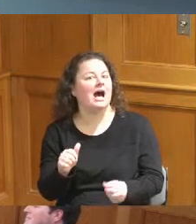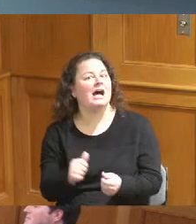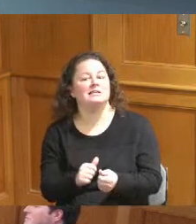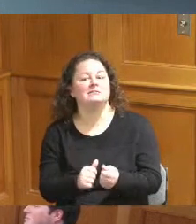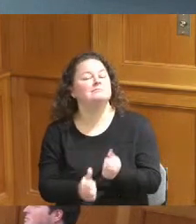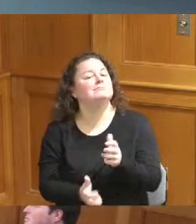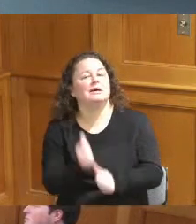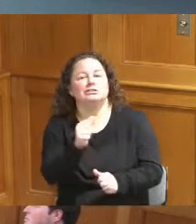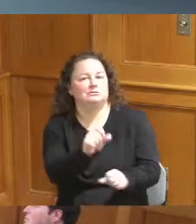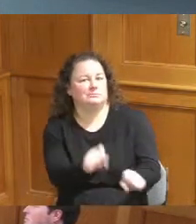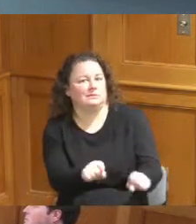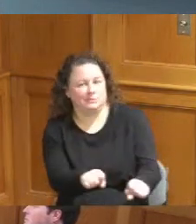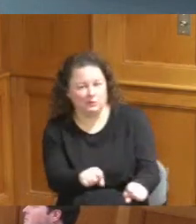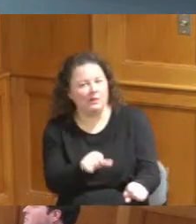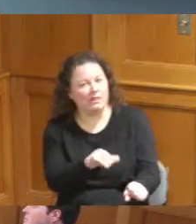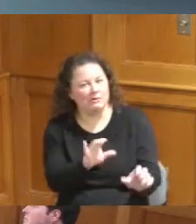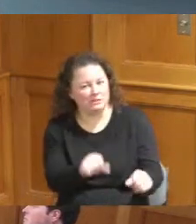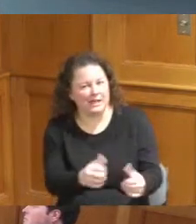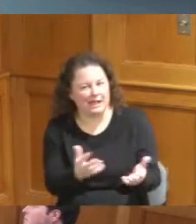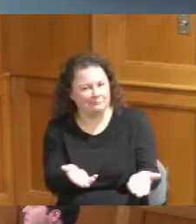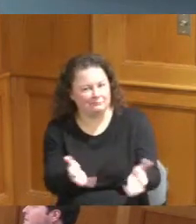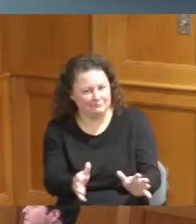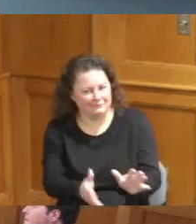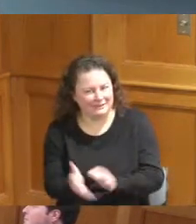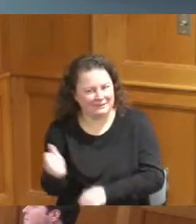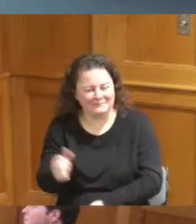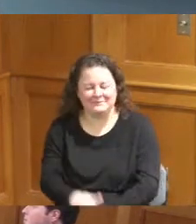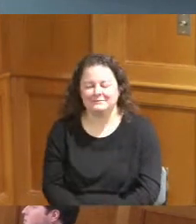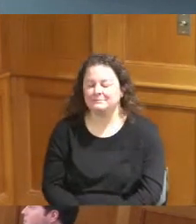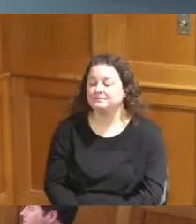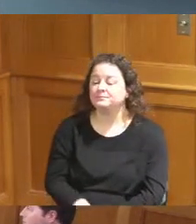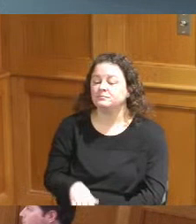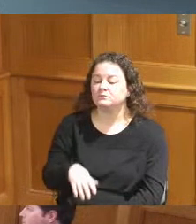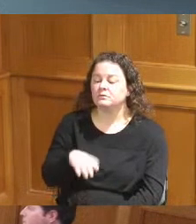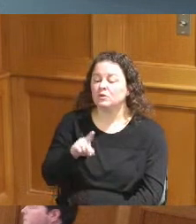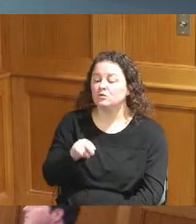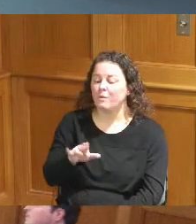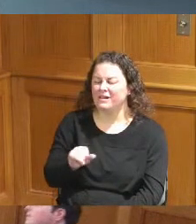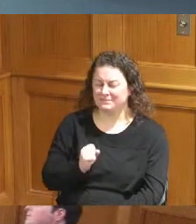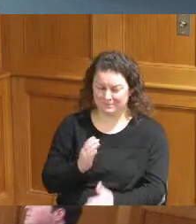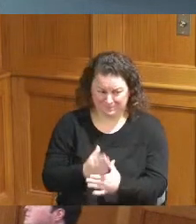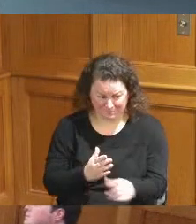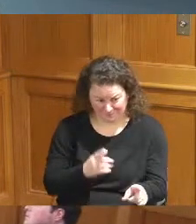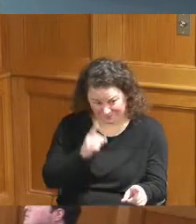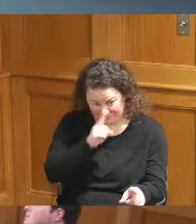I'm Madam chair yes Commissioner if I could just make a ask a question and make a comment